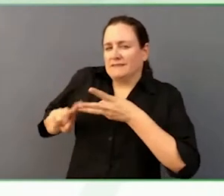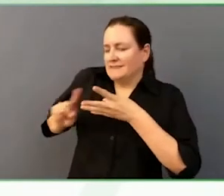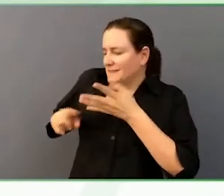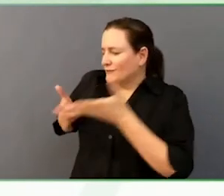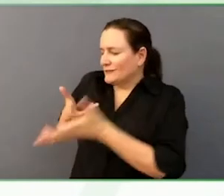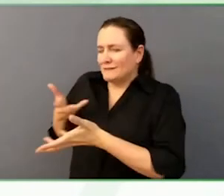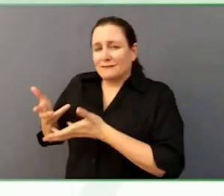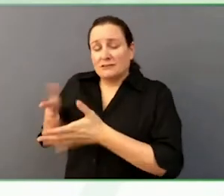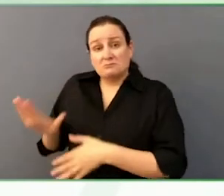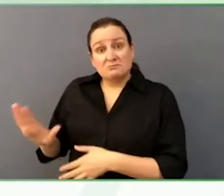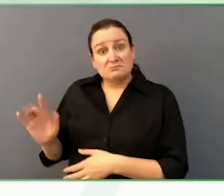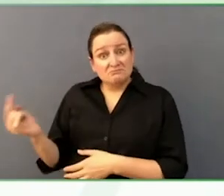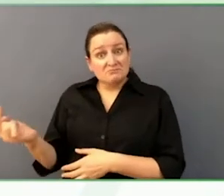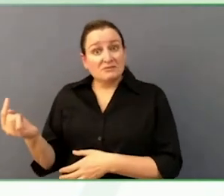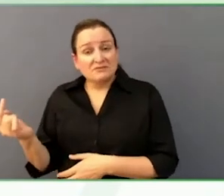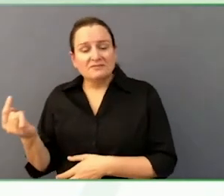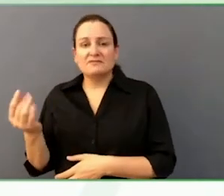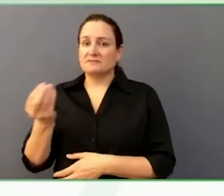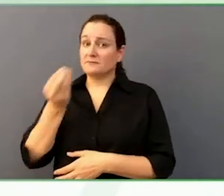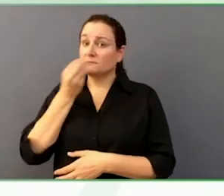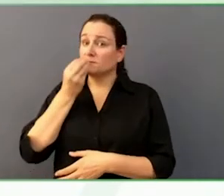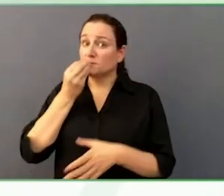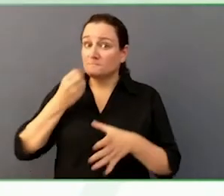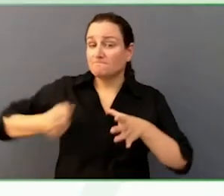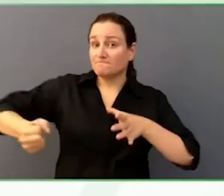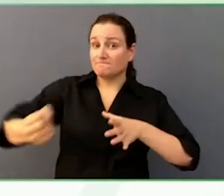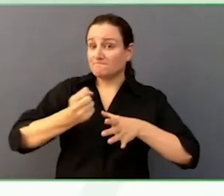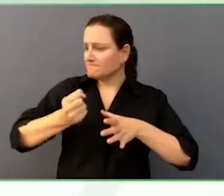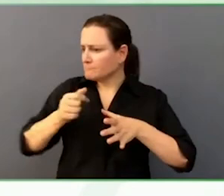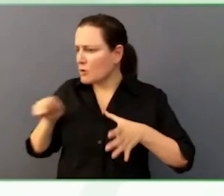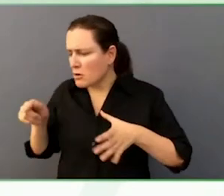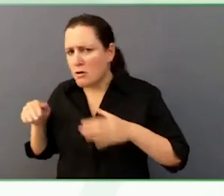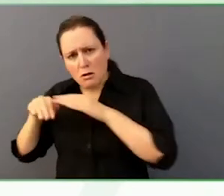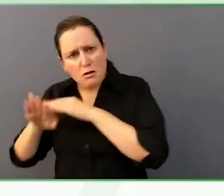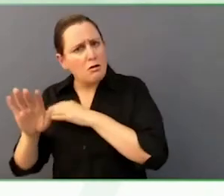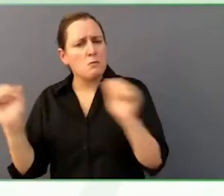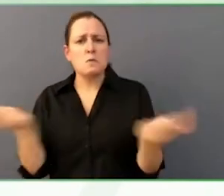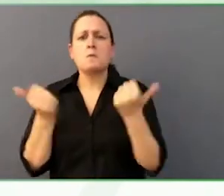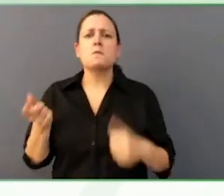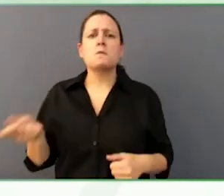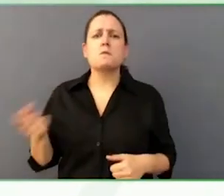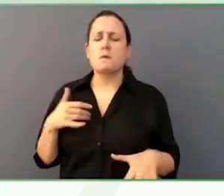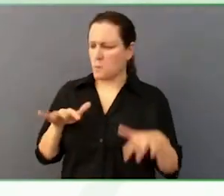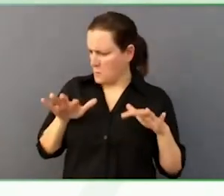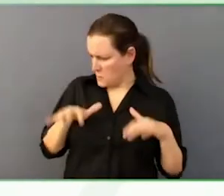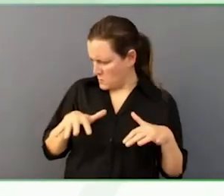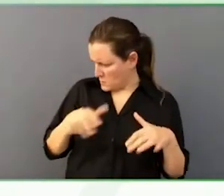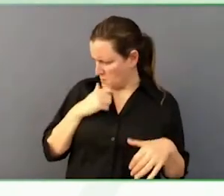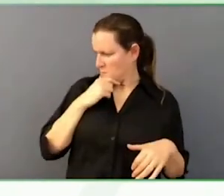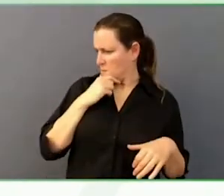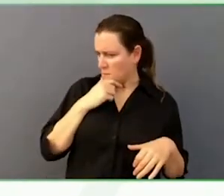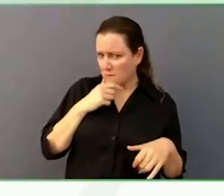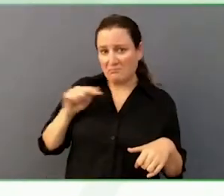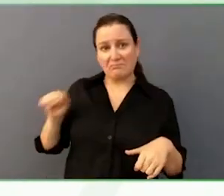That will translate itself into a goal. Well, maybe, Nick, you could do a charcuterie board for our staff one day.